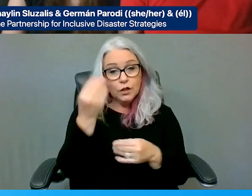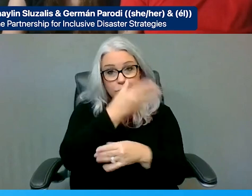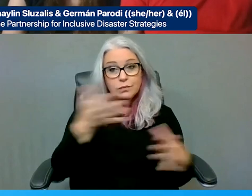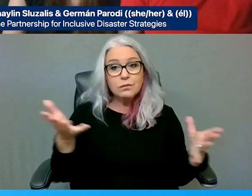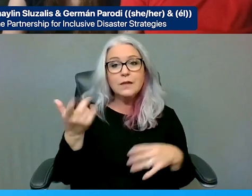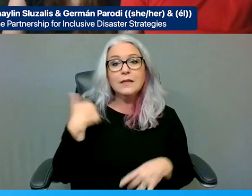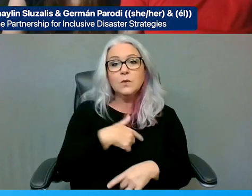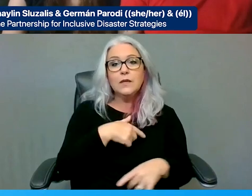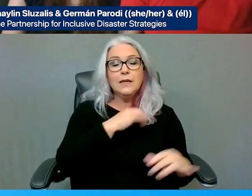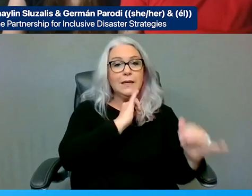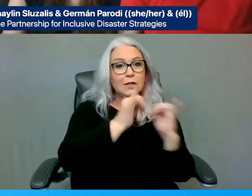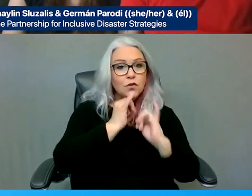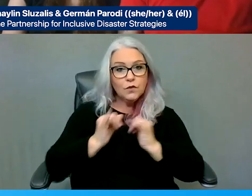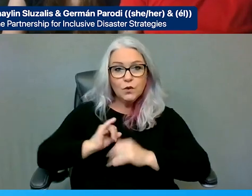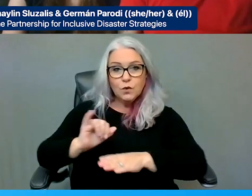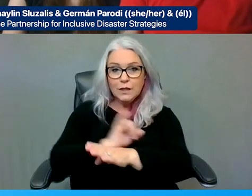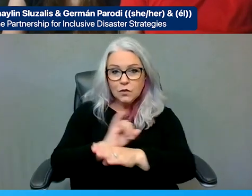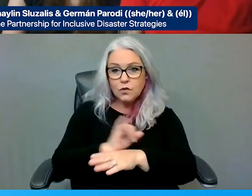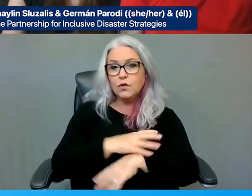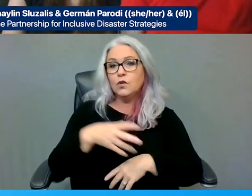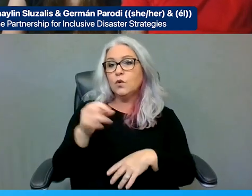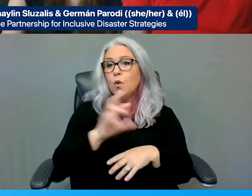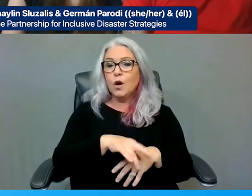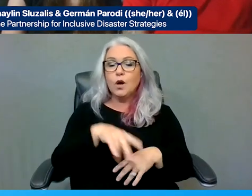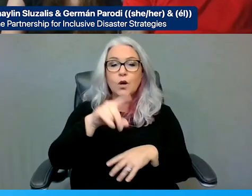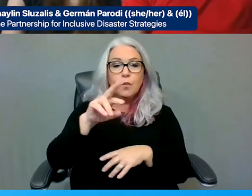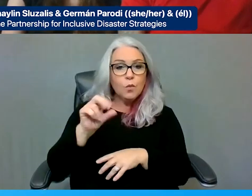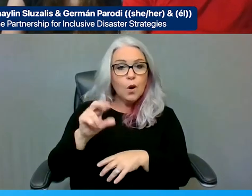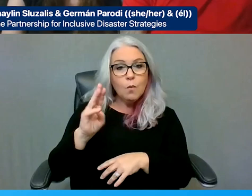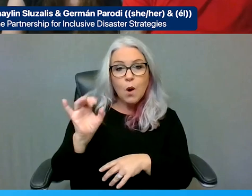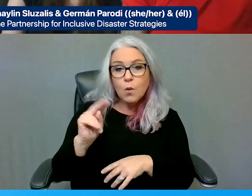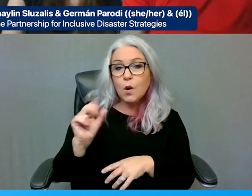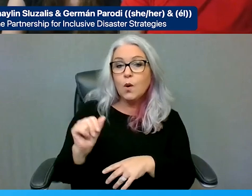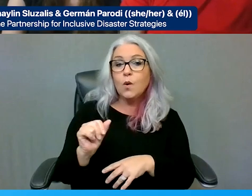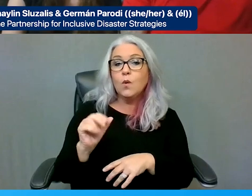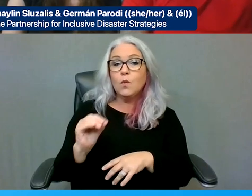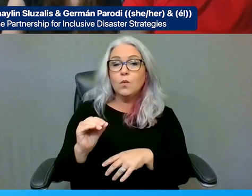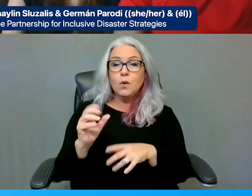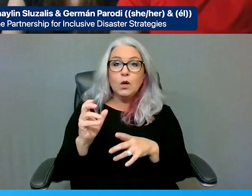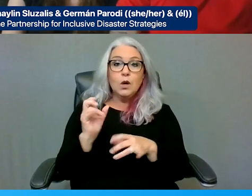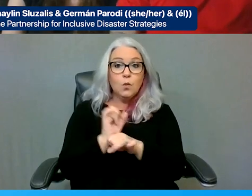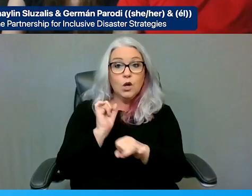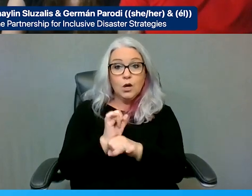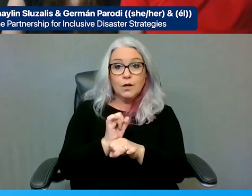to do pro bono work with us at DRNY, when I first started working here six years ago,